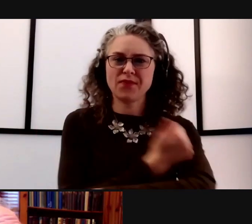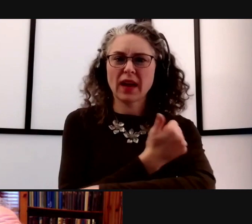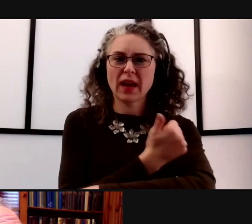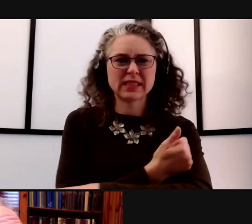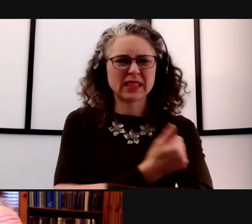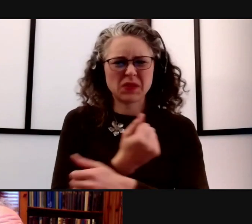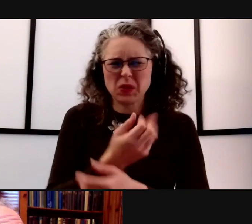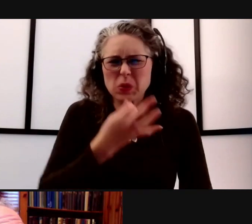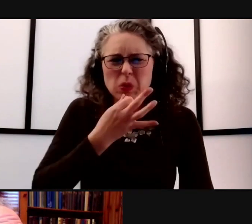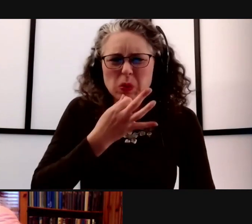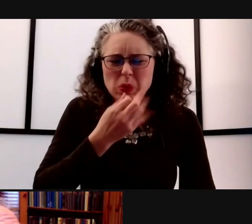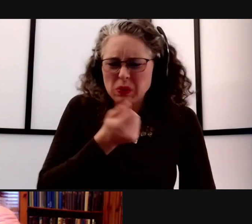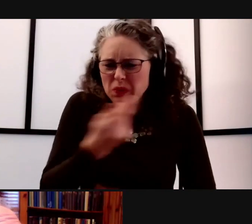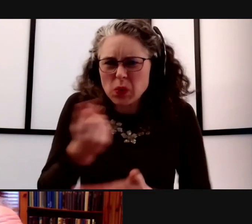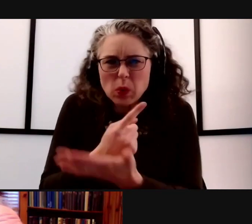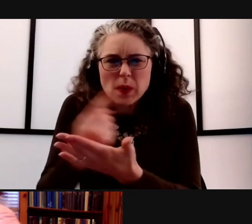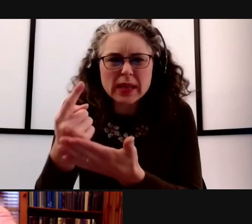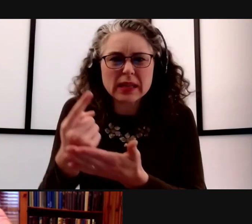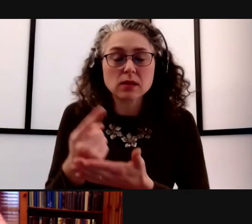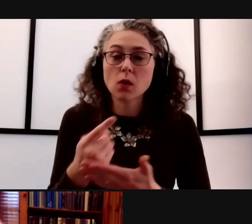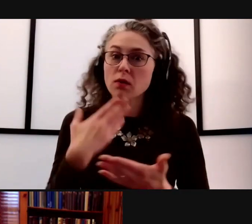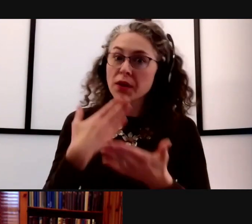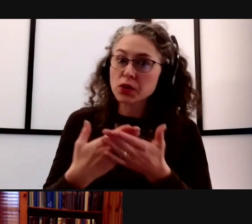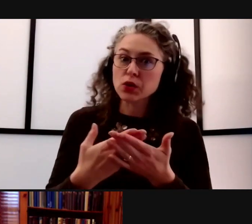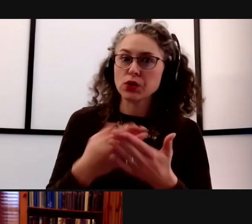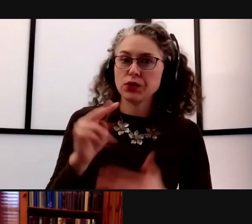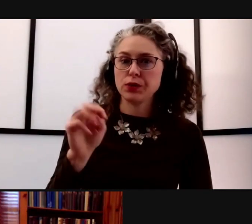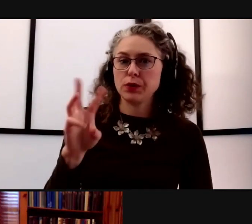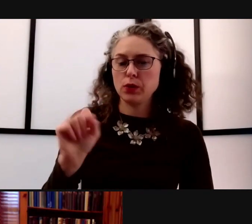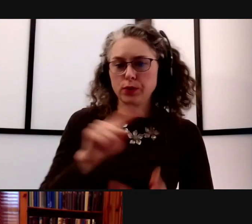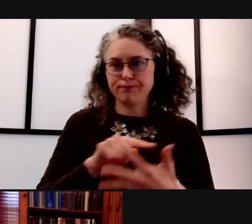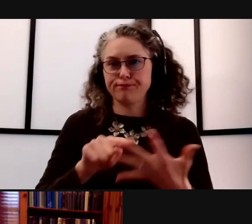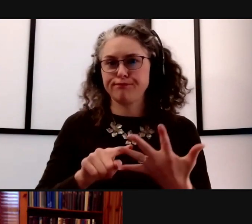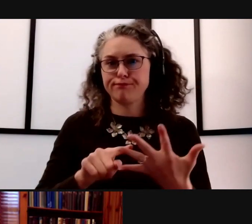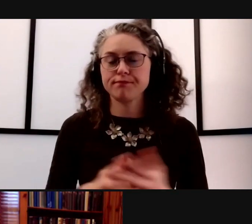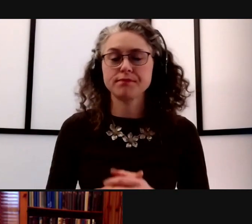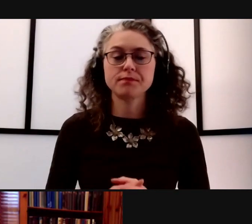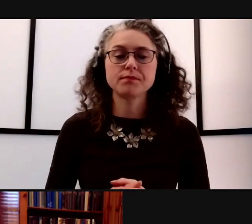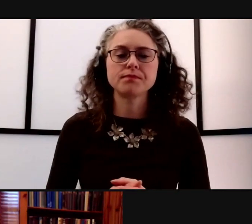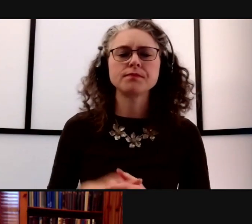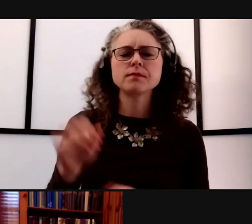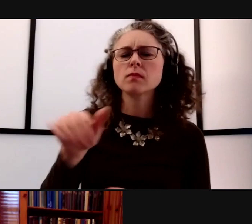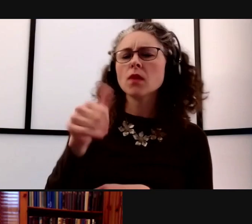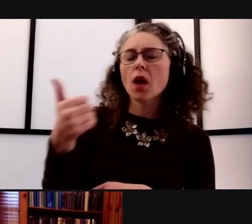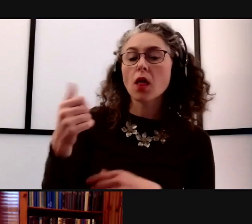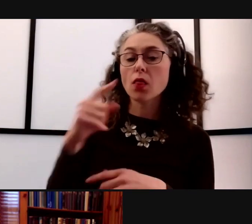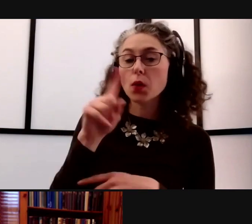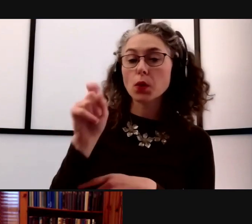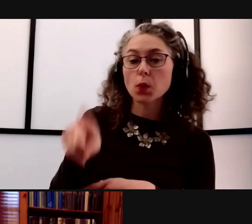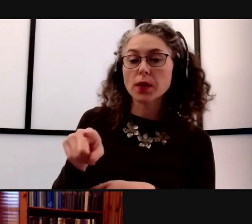And so those are all good news. So the other question here, and I'm gonna let Rob weigh in